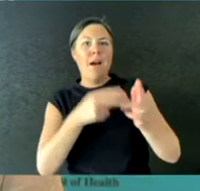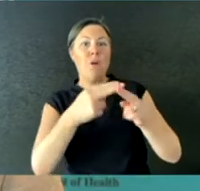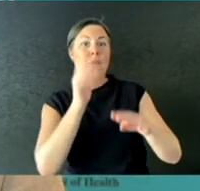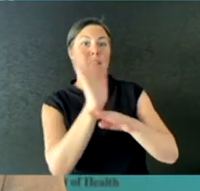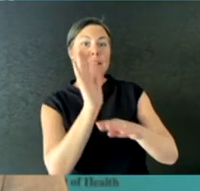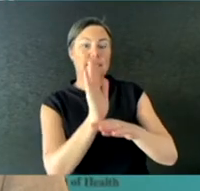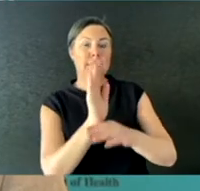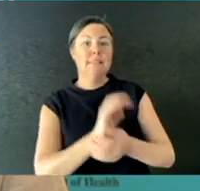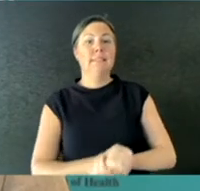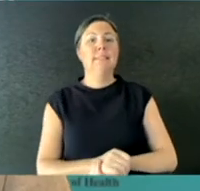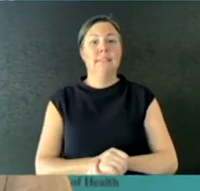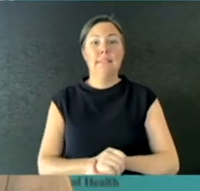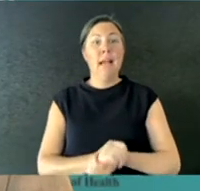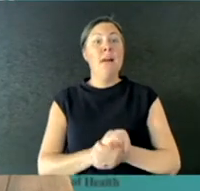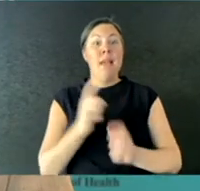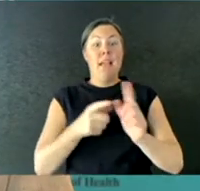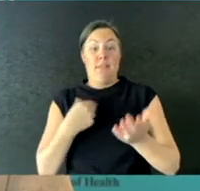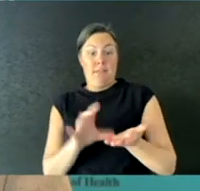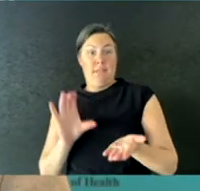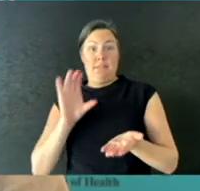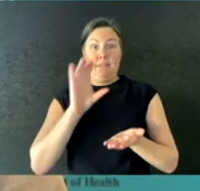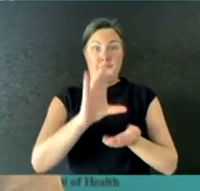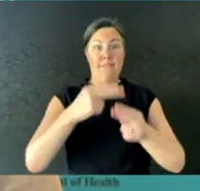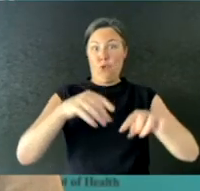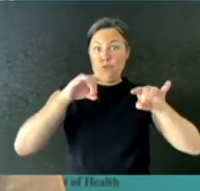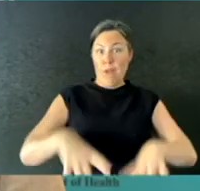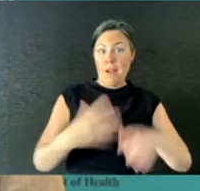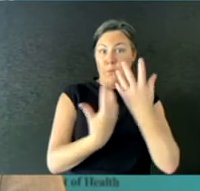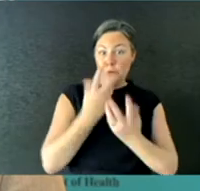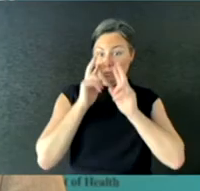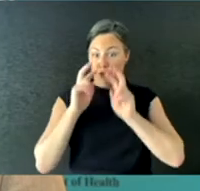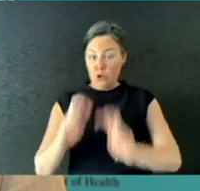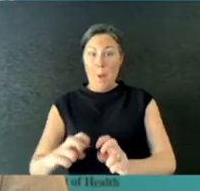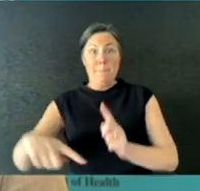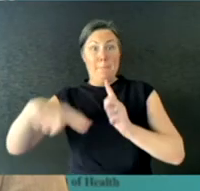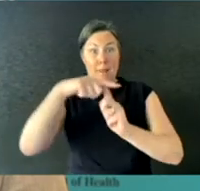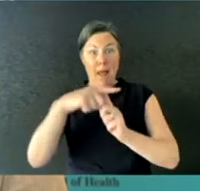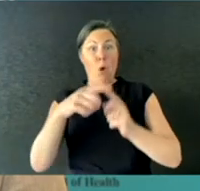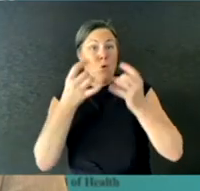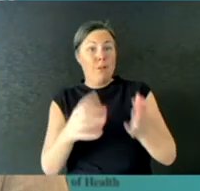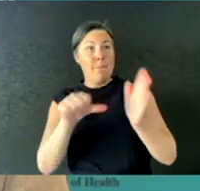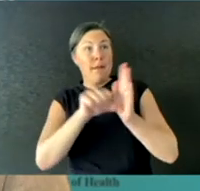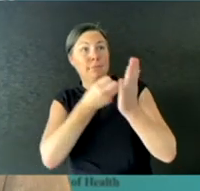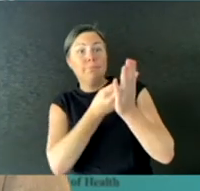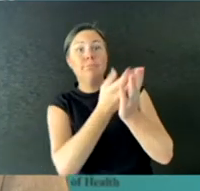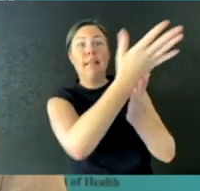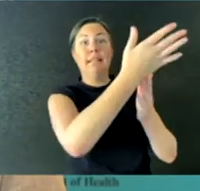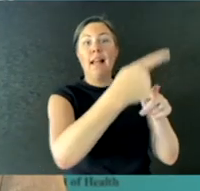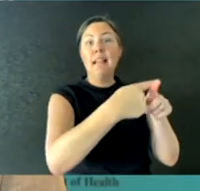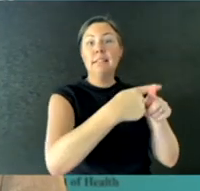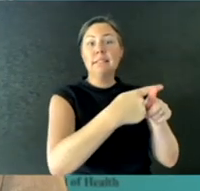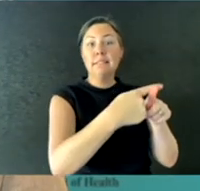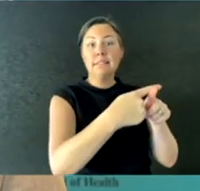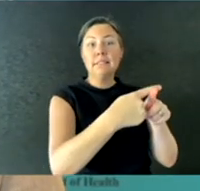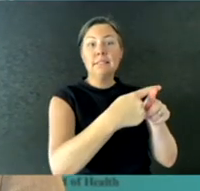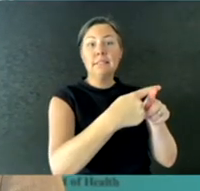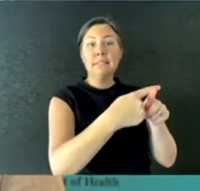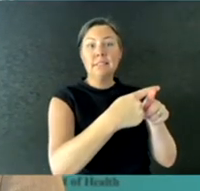vaccine that AstraZeneca is producing, and the letter of intent for production of the